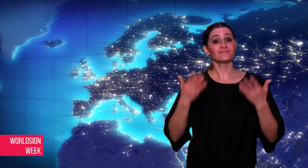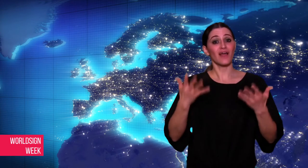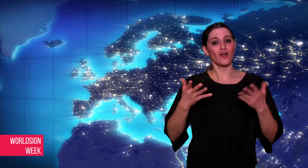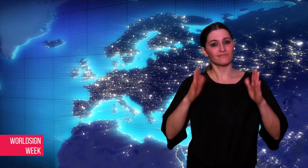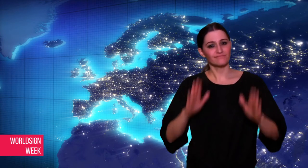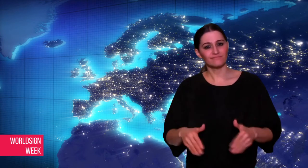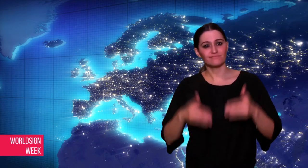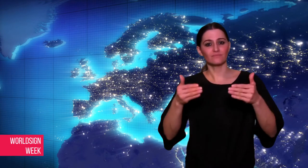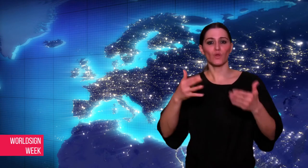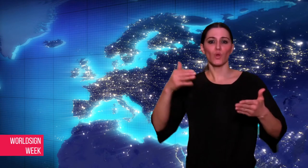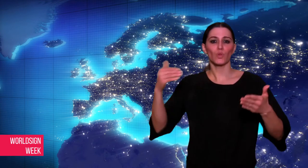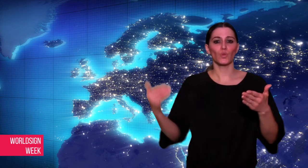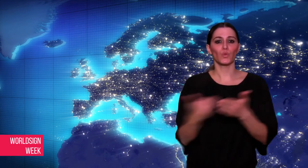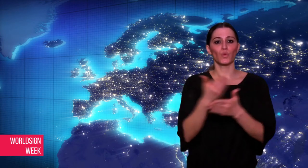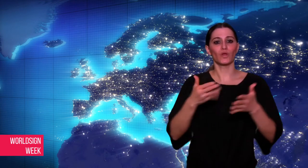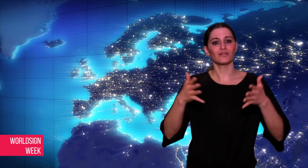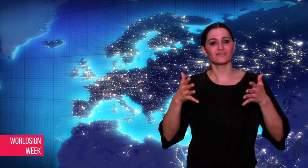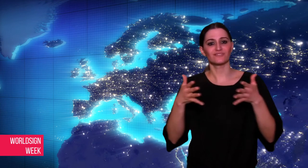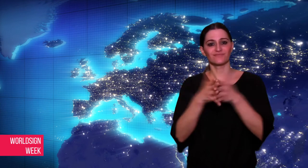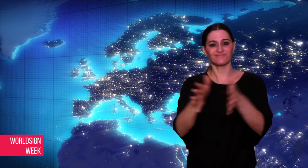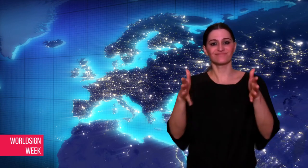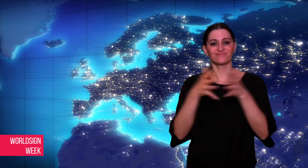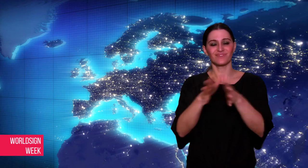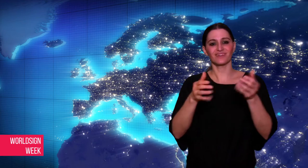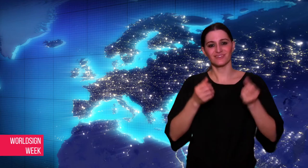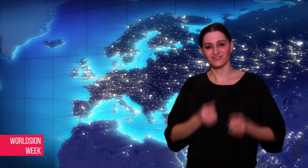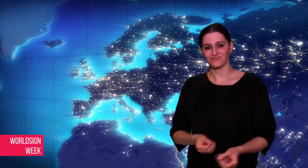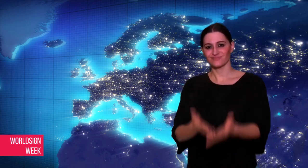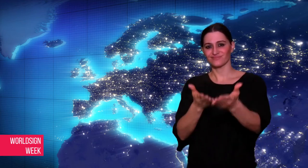Now, let’s go to next story.